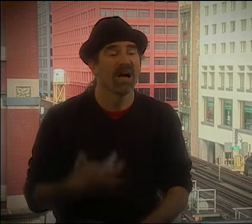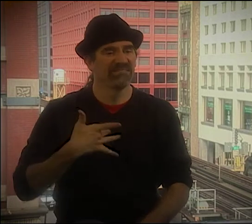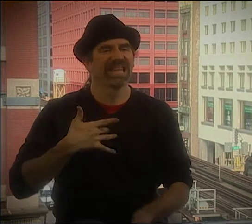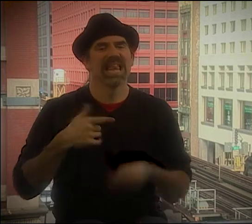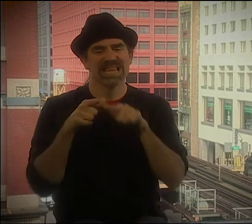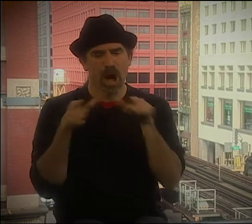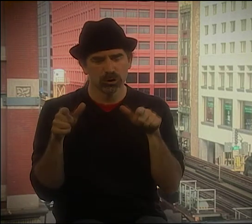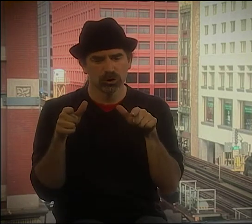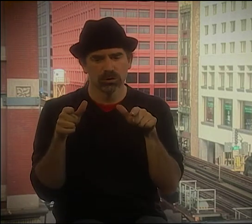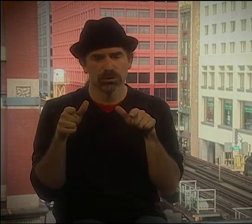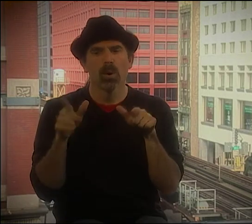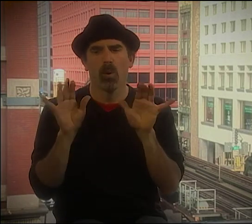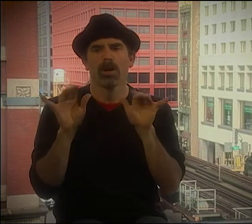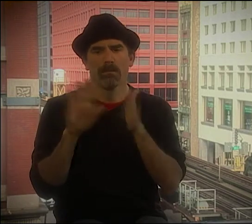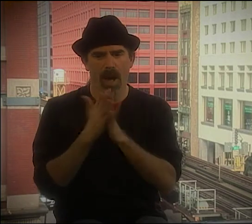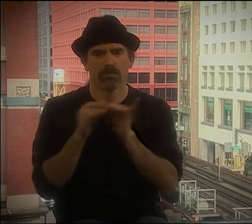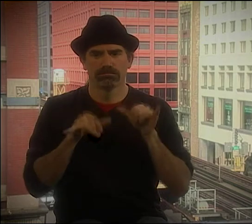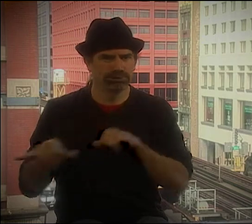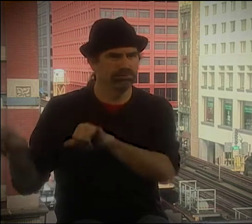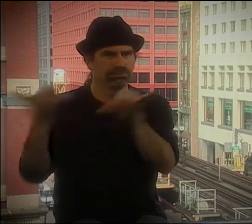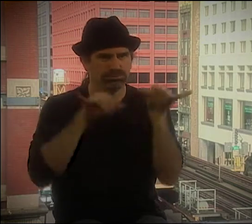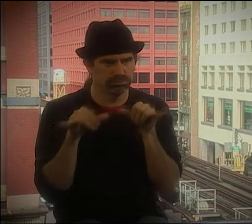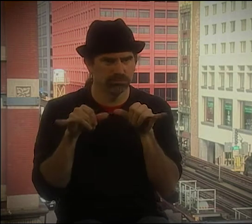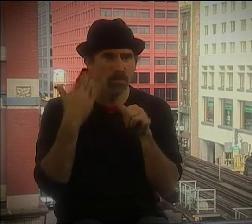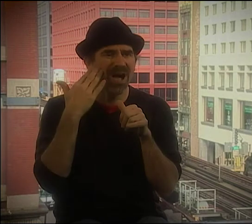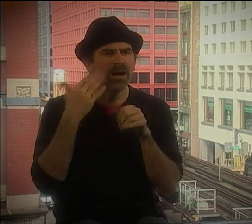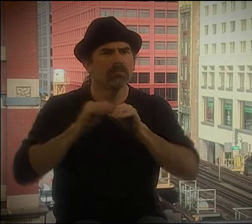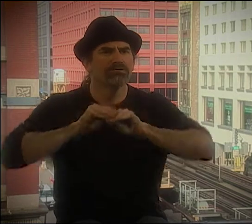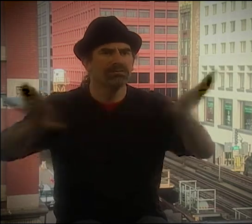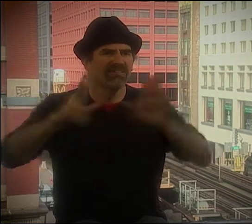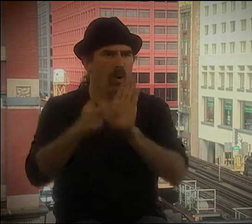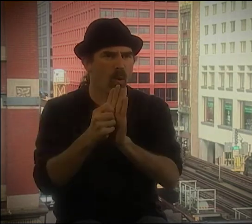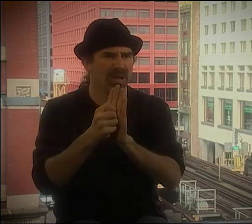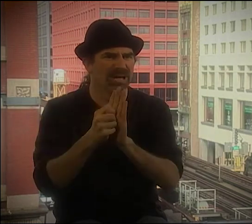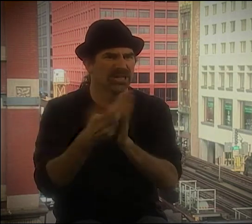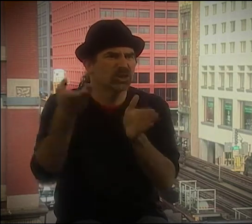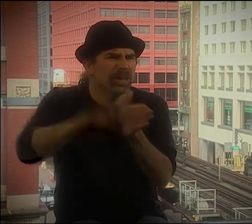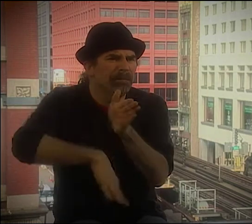YEAH, DEFINITELY PAGERS, TEXTING, ALL OF THOSE THINGS HAVE AN INFLUENCE.